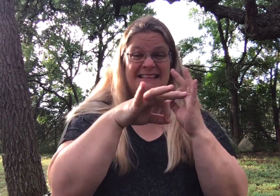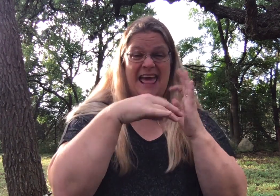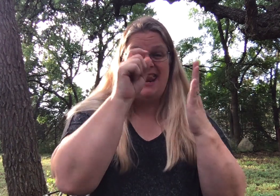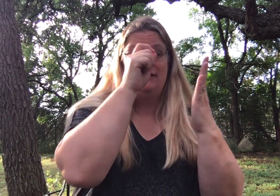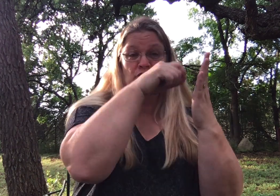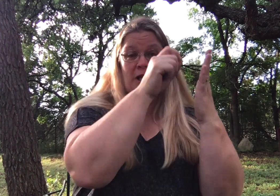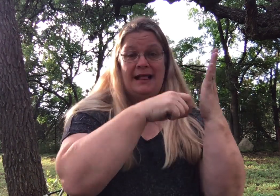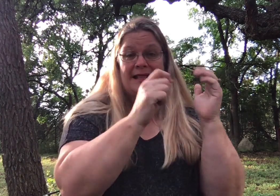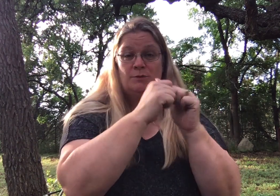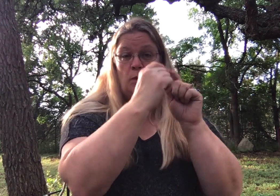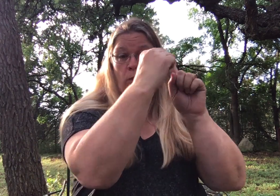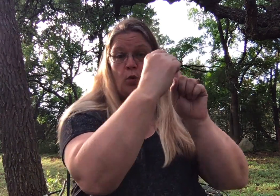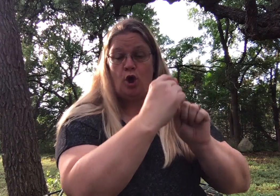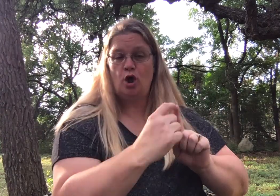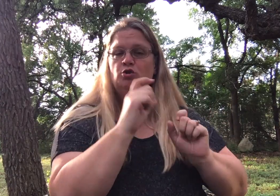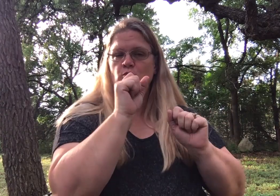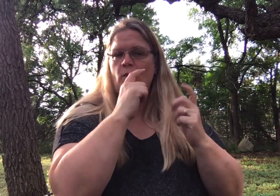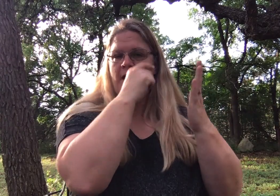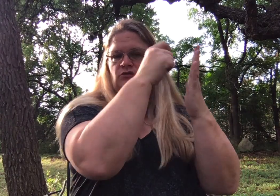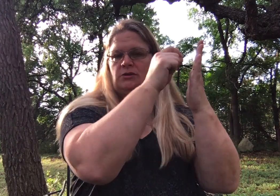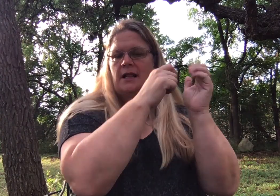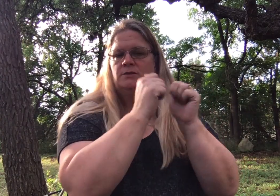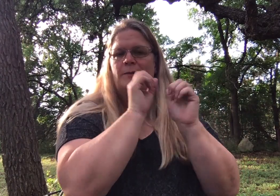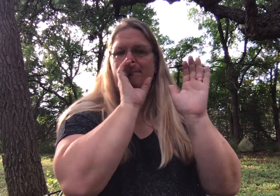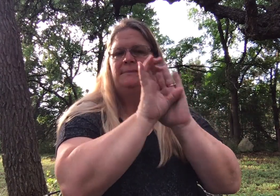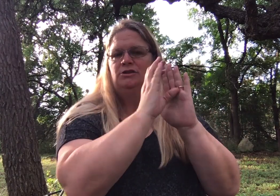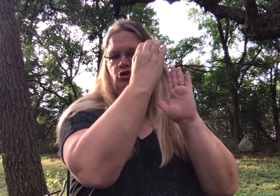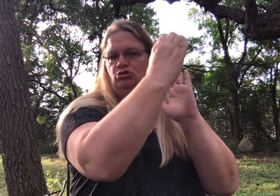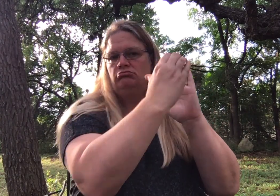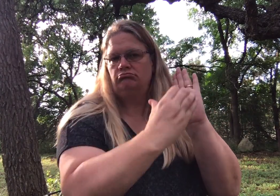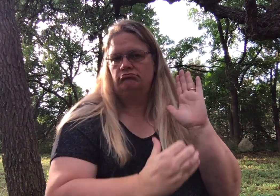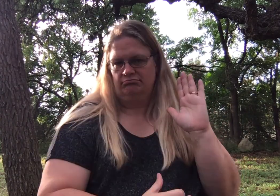Instead of having a checklist with words, you could have a checklist with pictures.